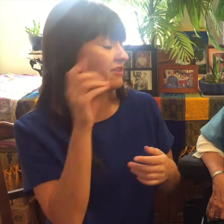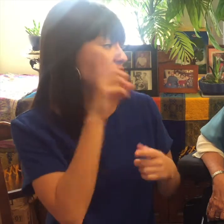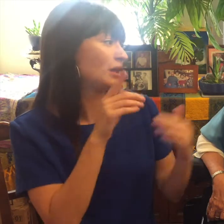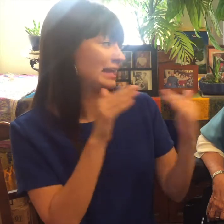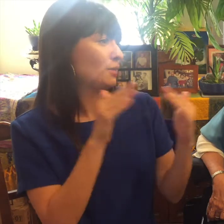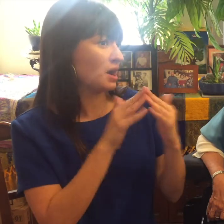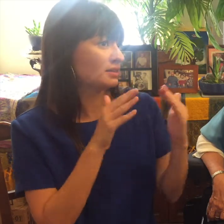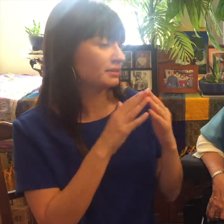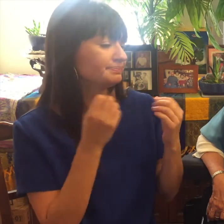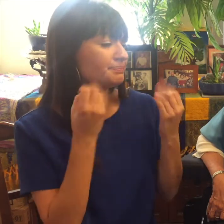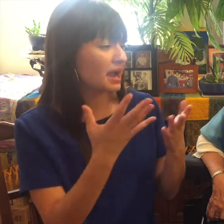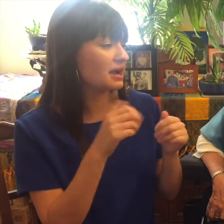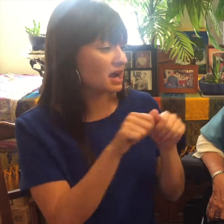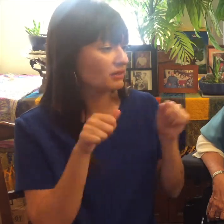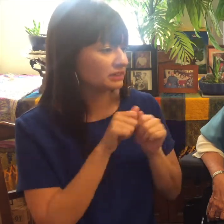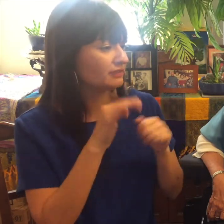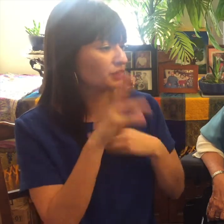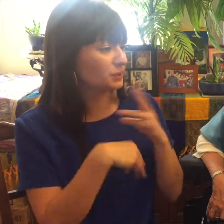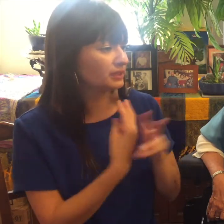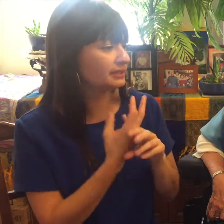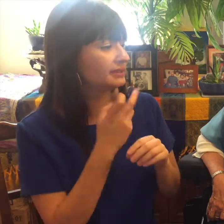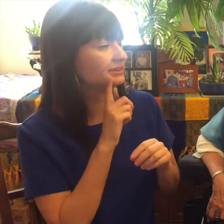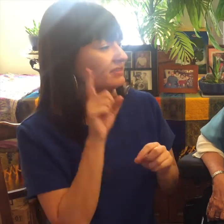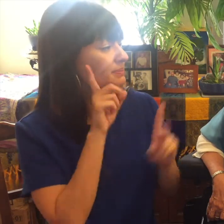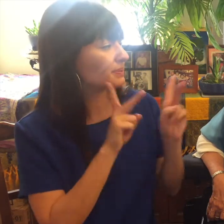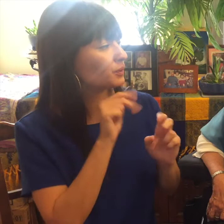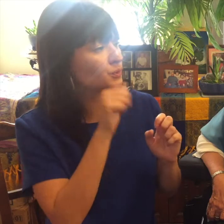the world to continue to fight for that so there's many areas of the world